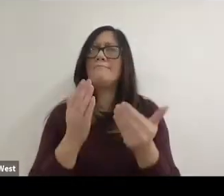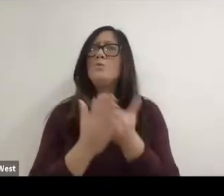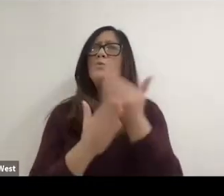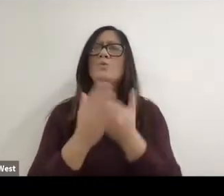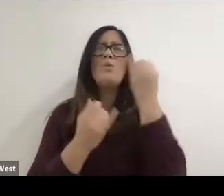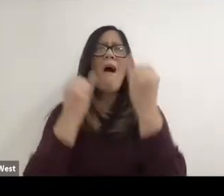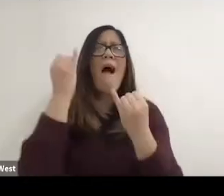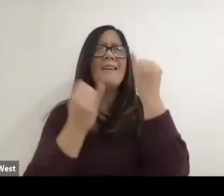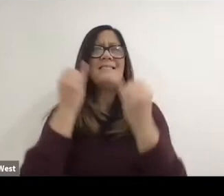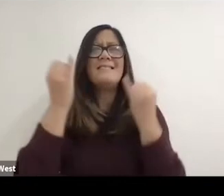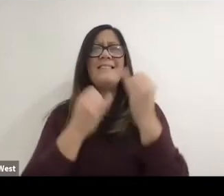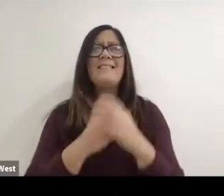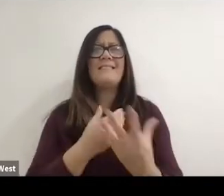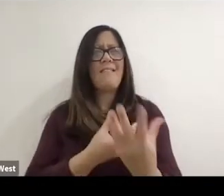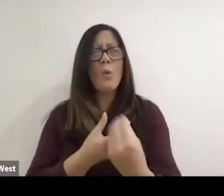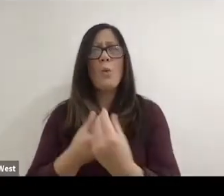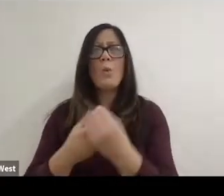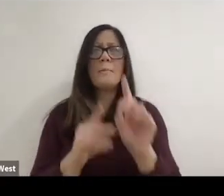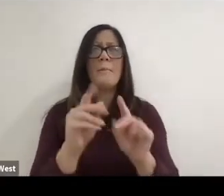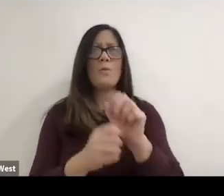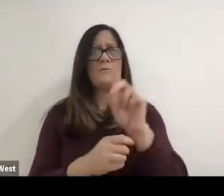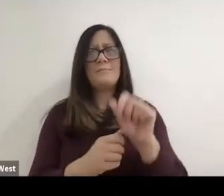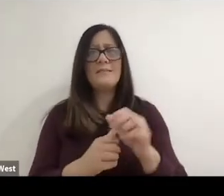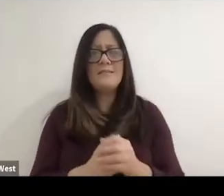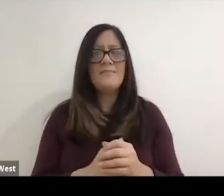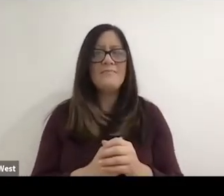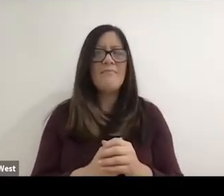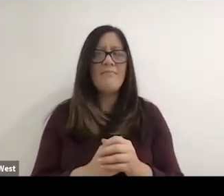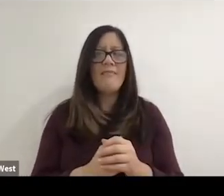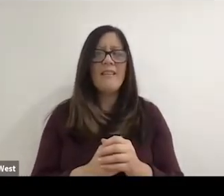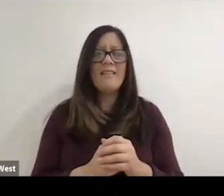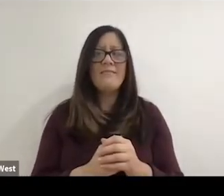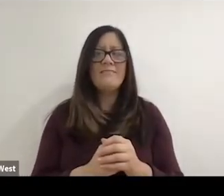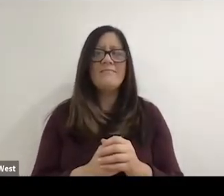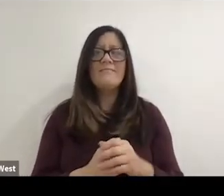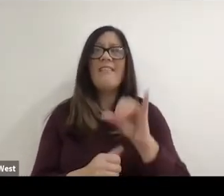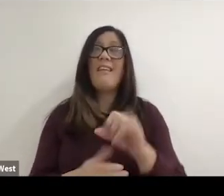to these new and revolutionary ideas. And this in fact is what happened